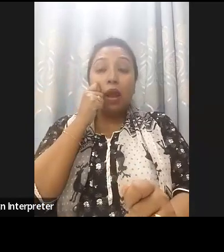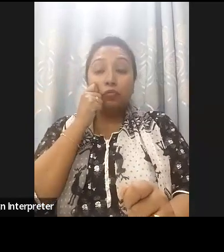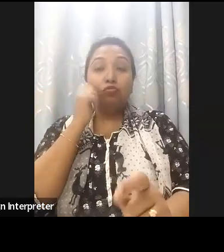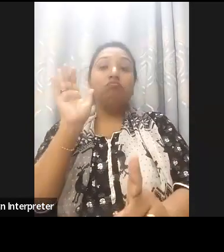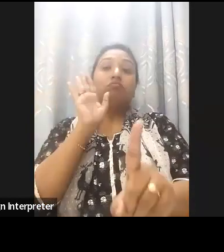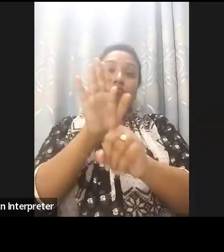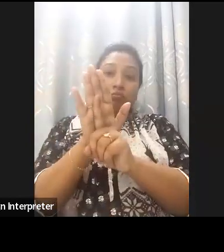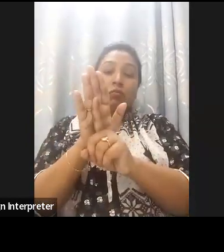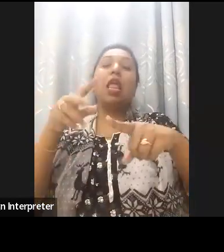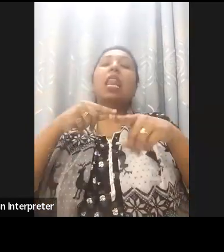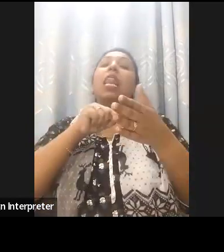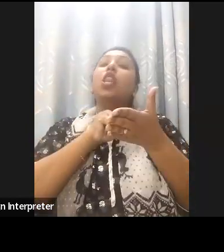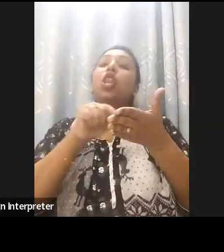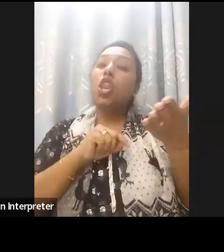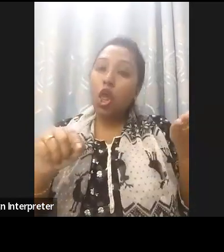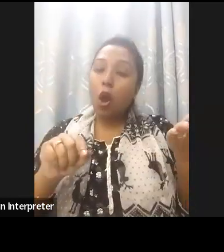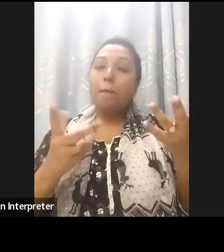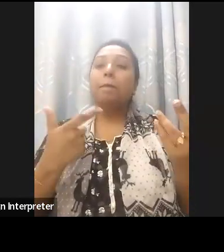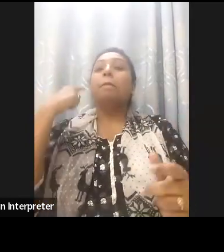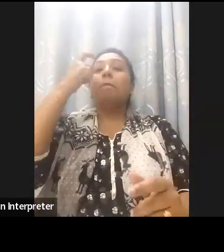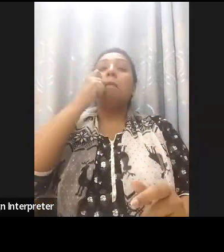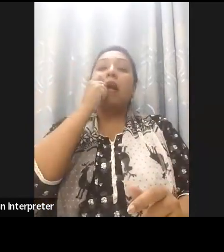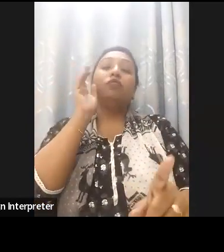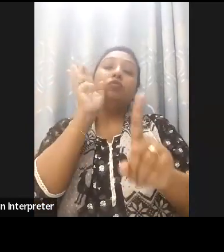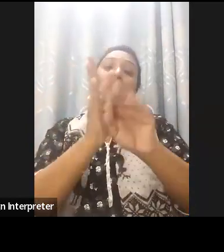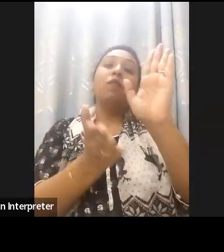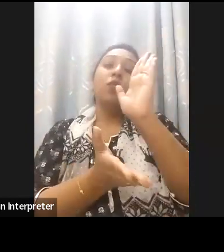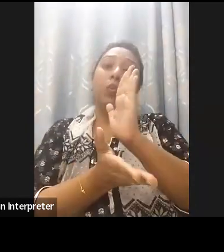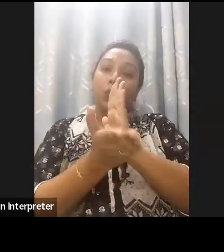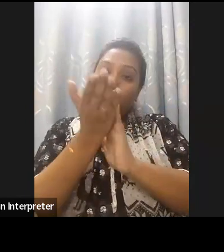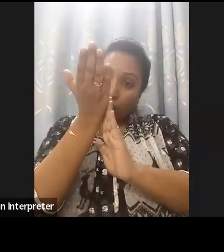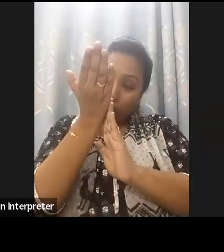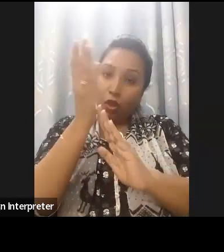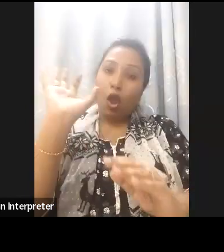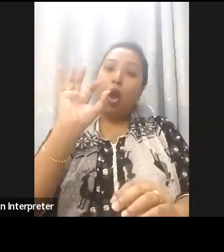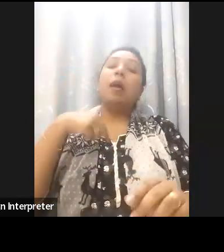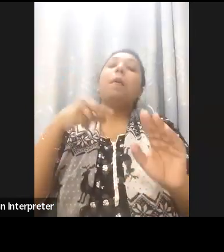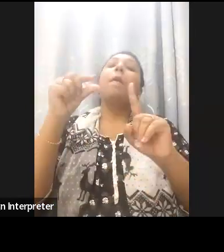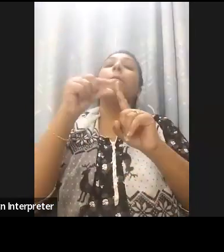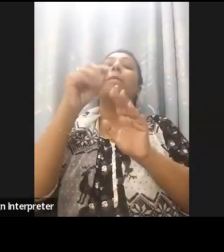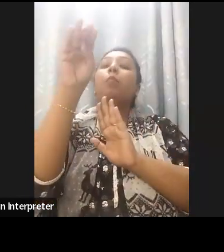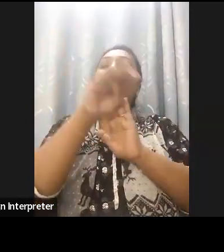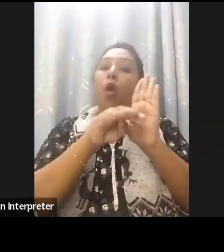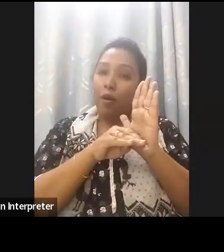Development Program (UNDP) monitoring the level of the structure, process